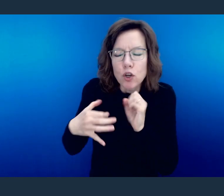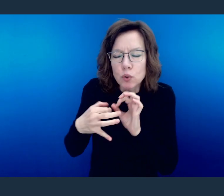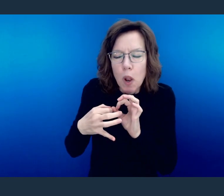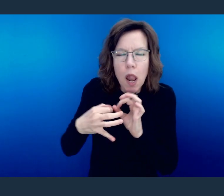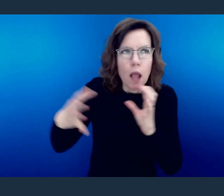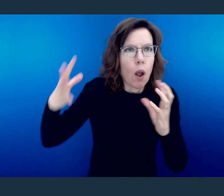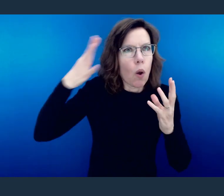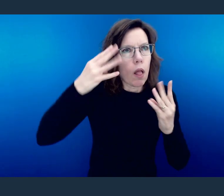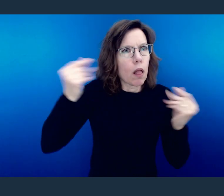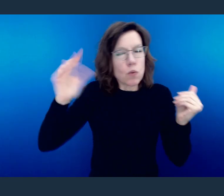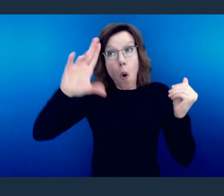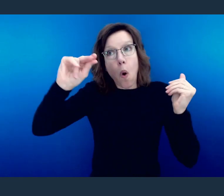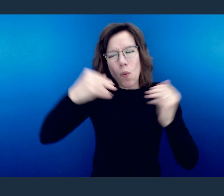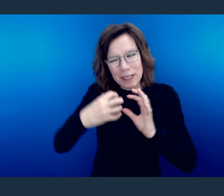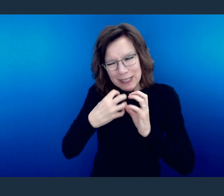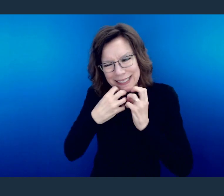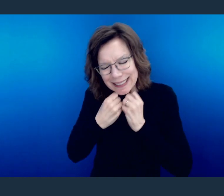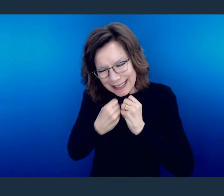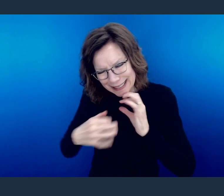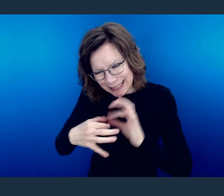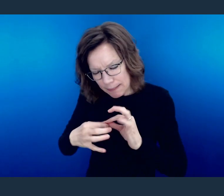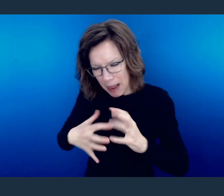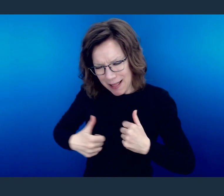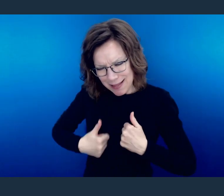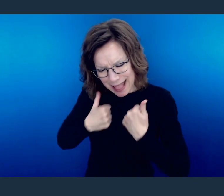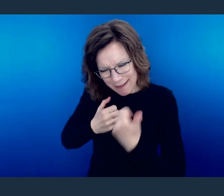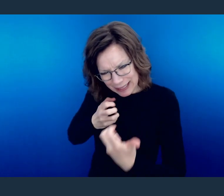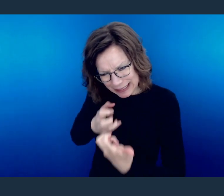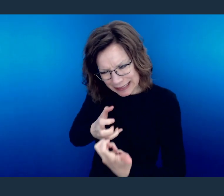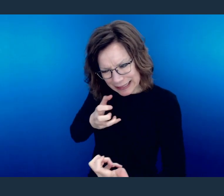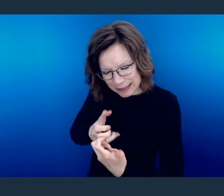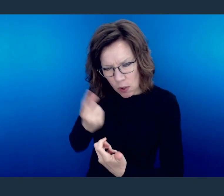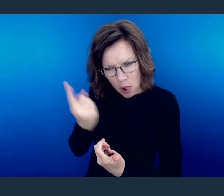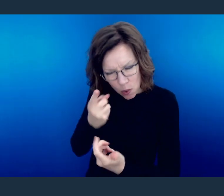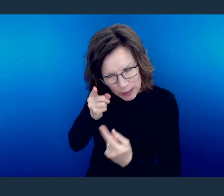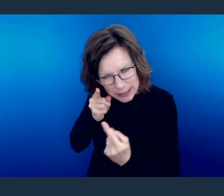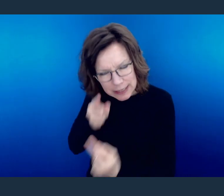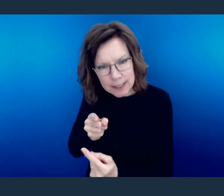to let it go and that we want to make sure that we're conforming our lives to it.